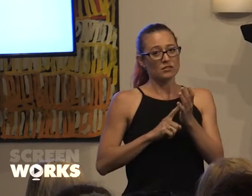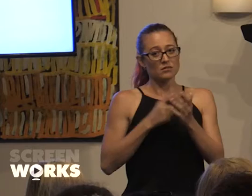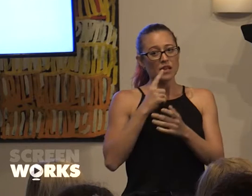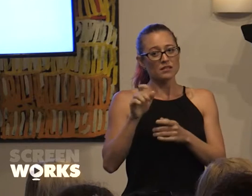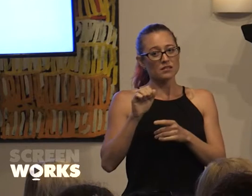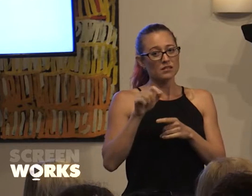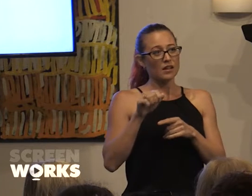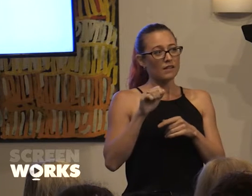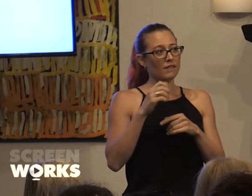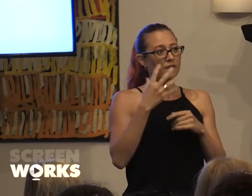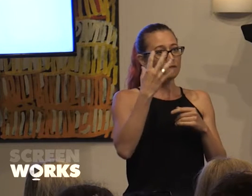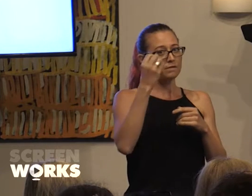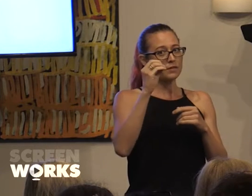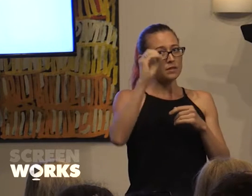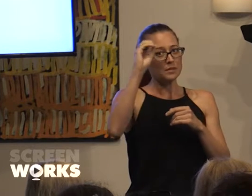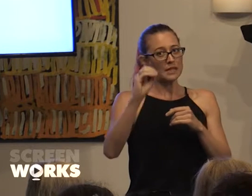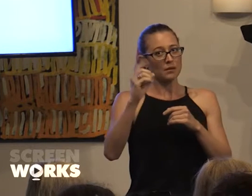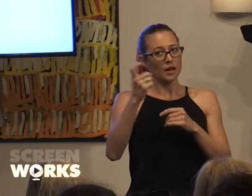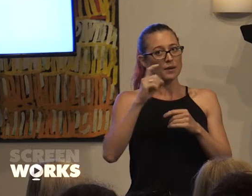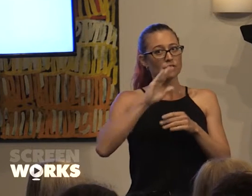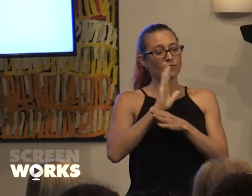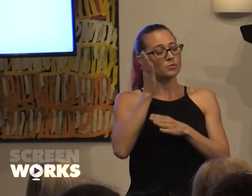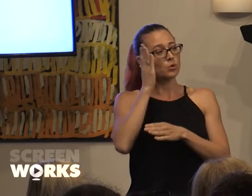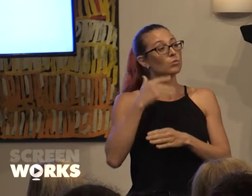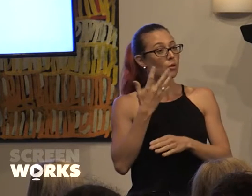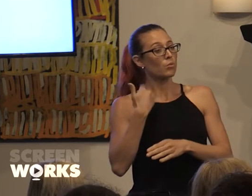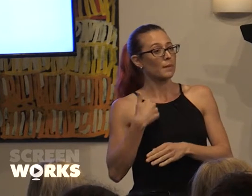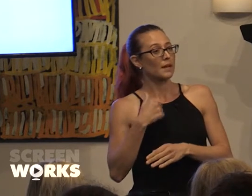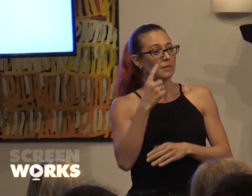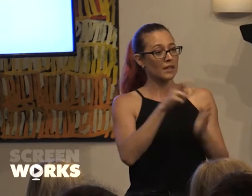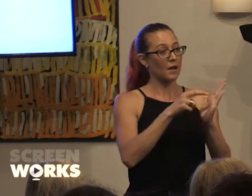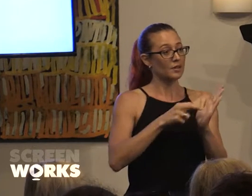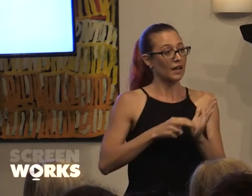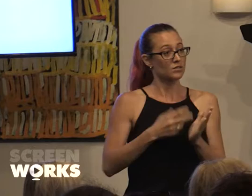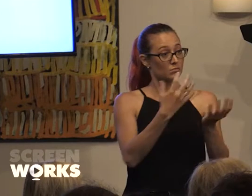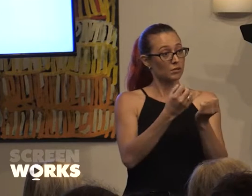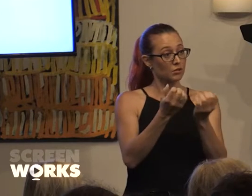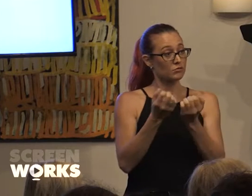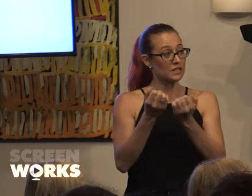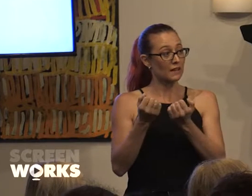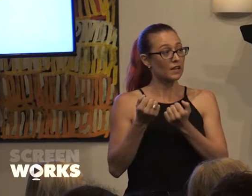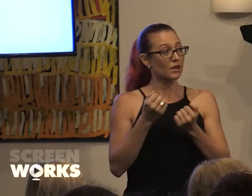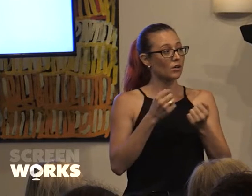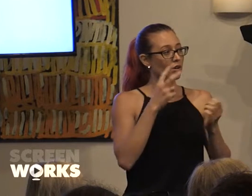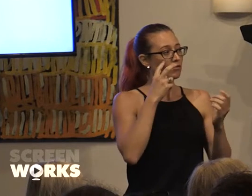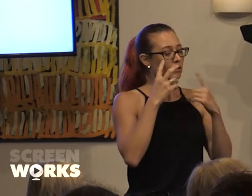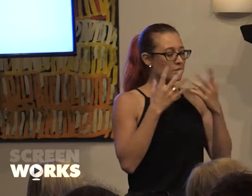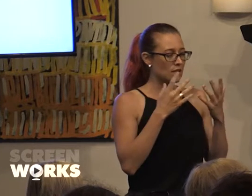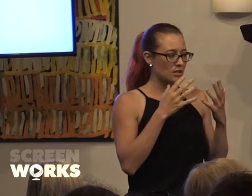percent coming out of film school were women. The applications we were getting were representative almost, only slightly more